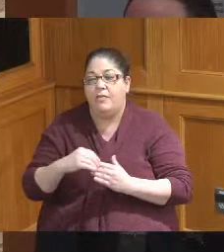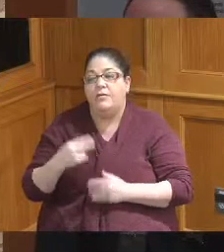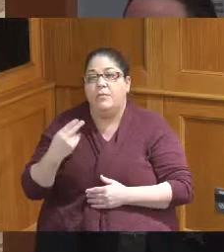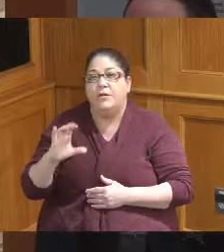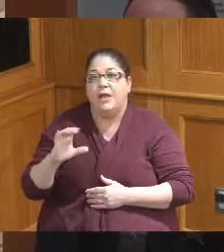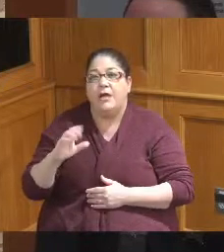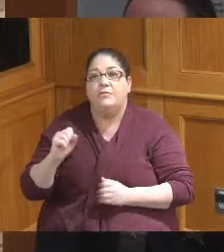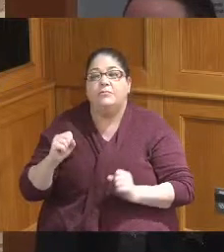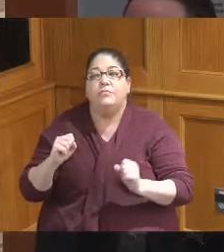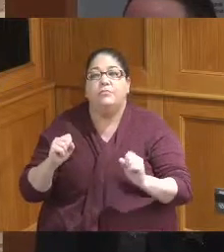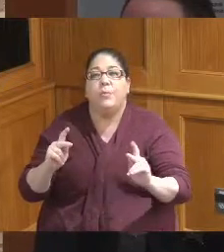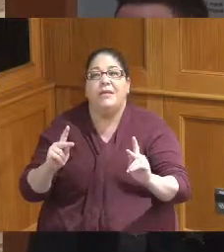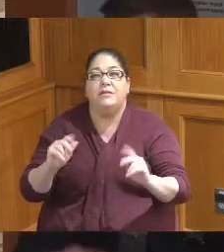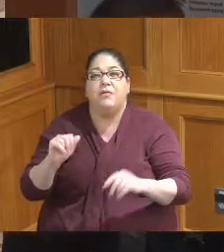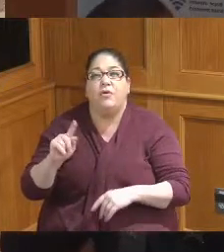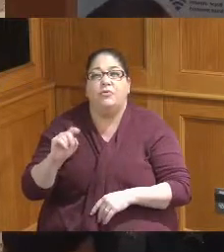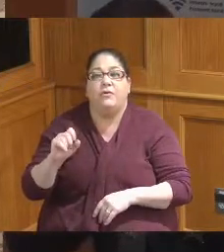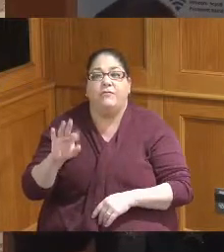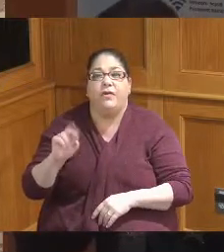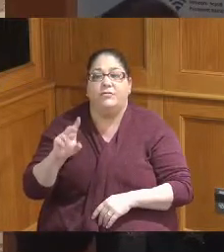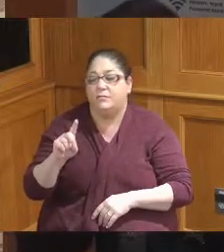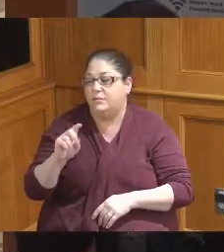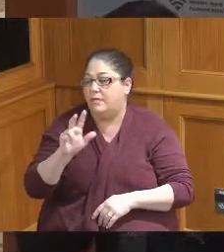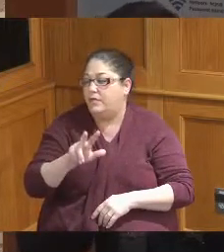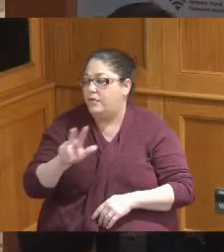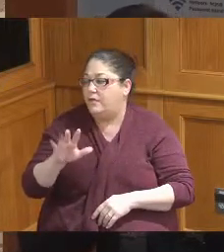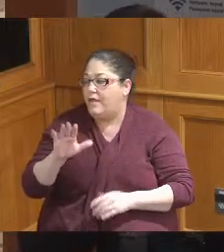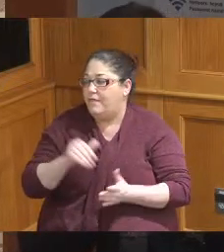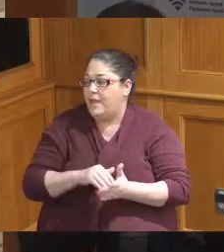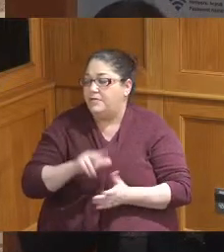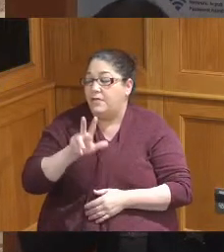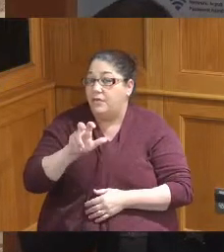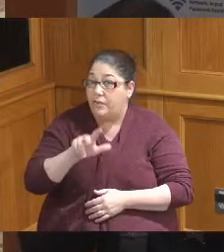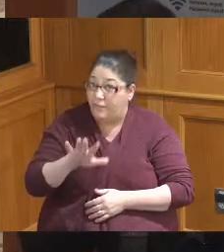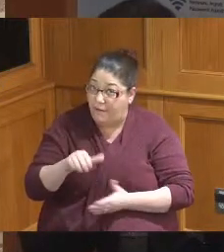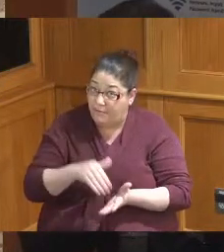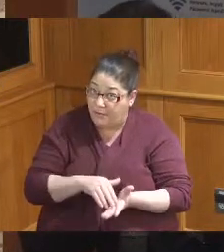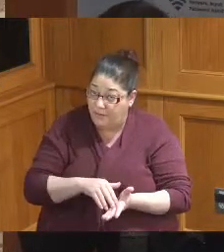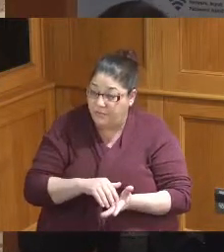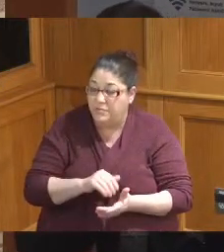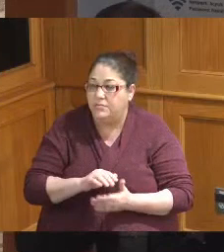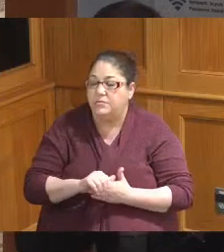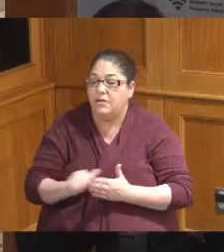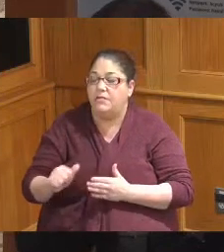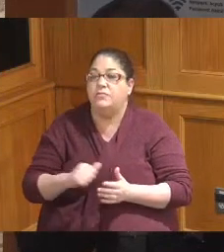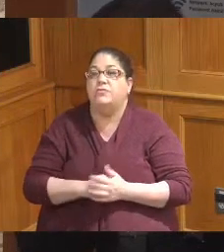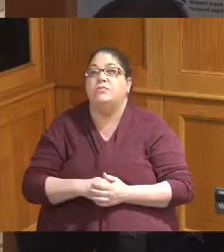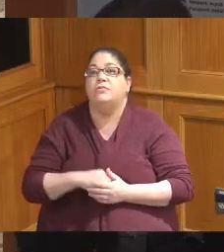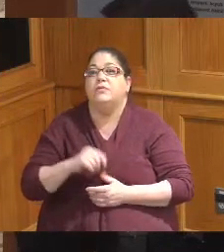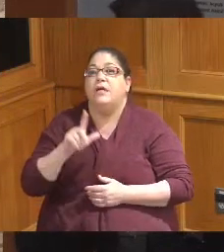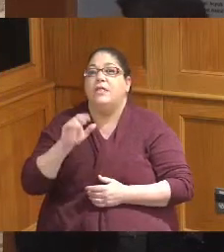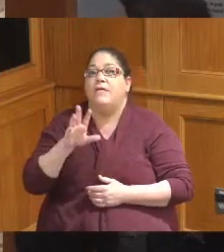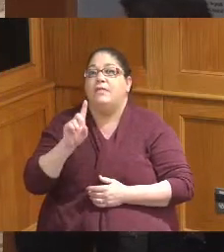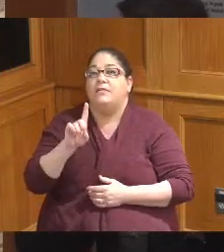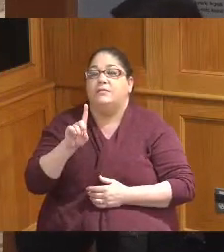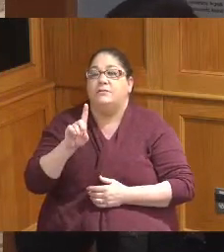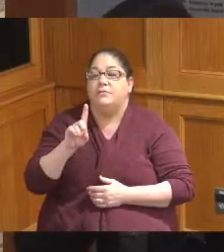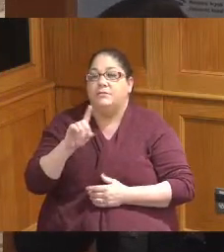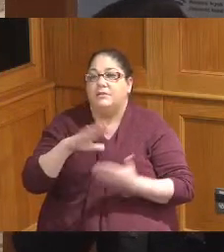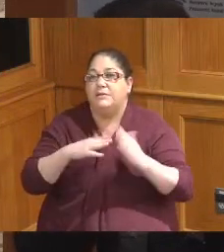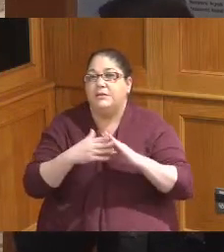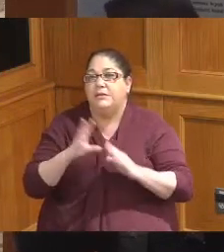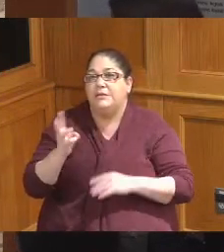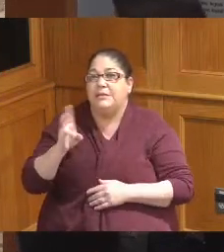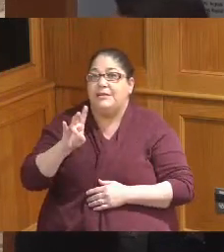the permissive Auto will be 335,335 Loveland City will be contributing sixty seven thousand sixty